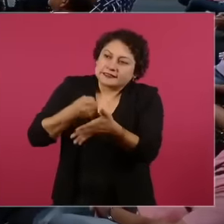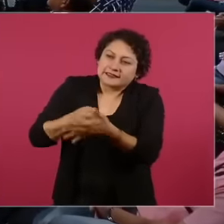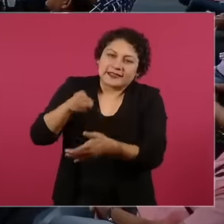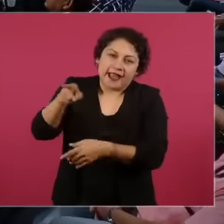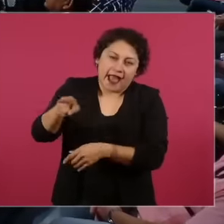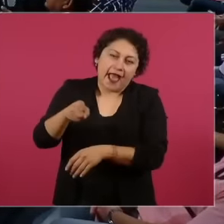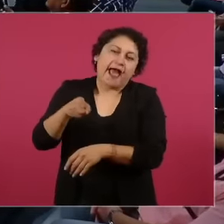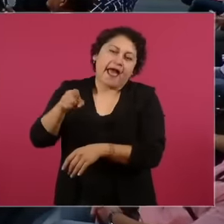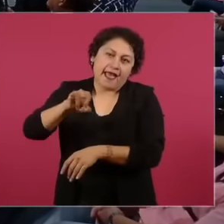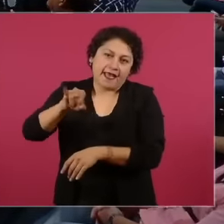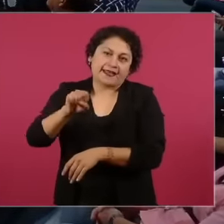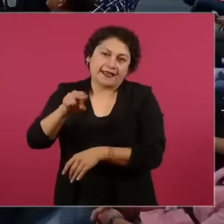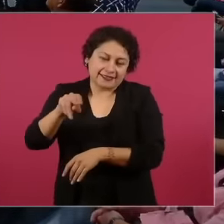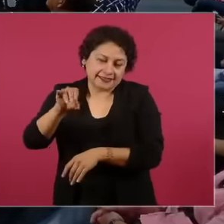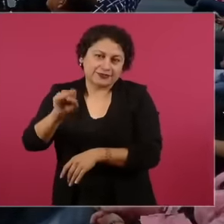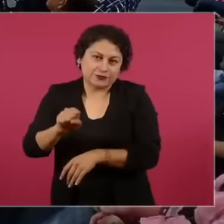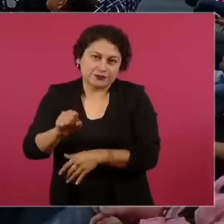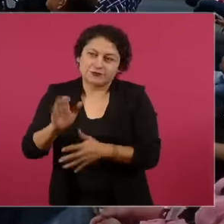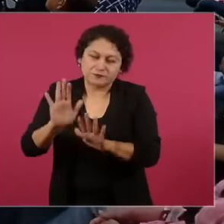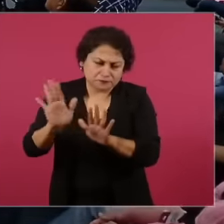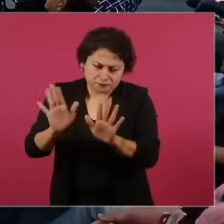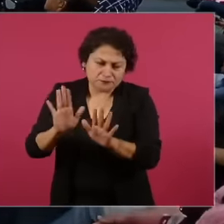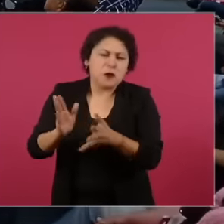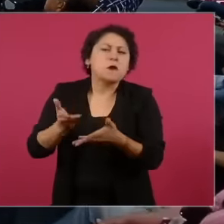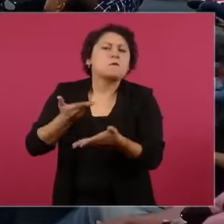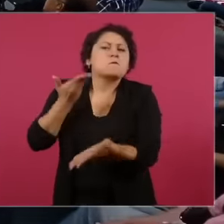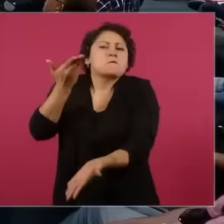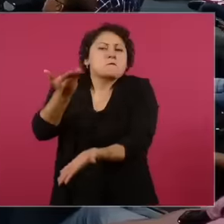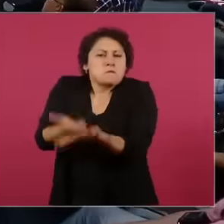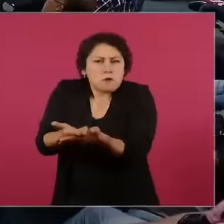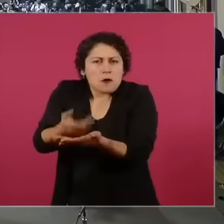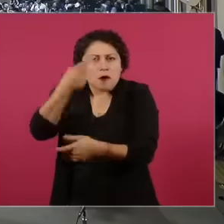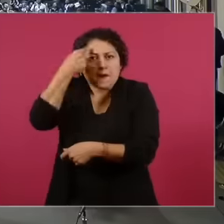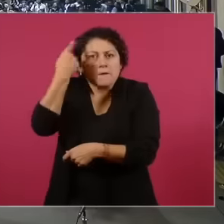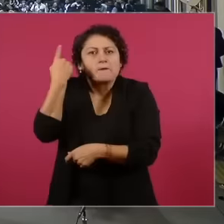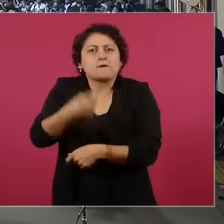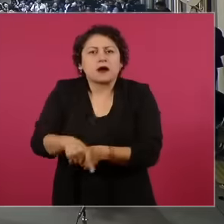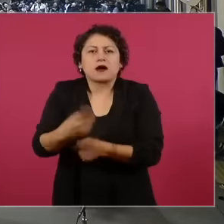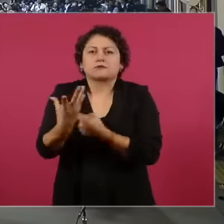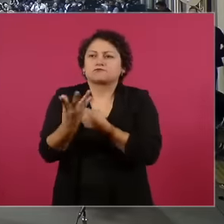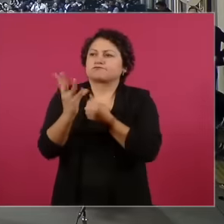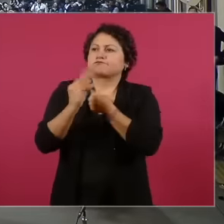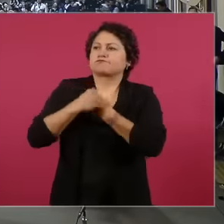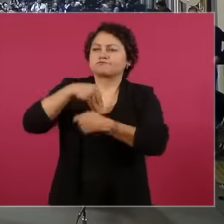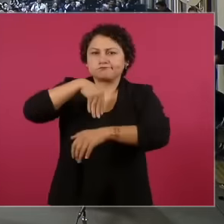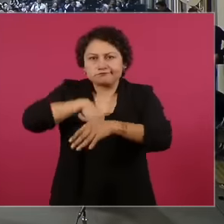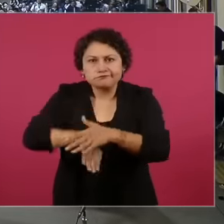open the doors of the morning session to us. Thank you, colleagues, but above all all thanks